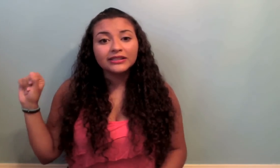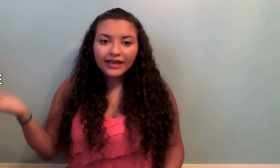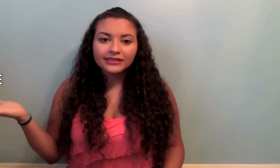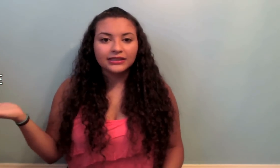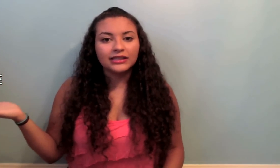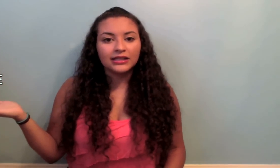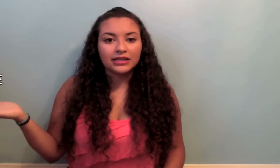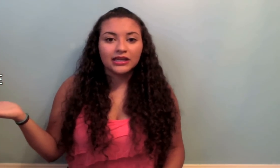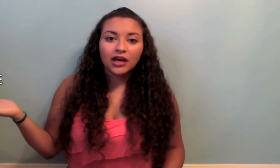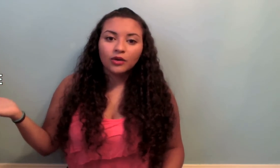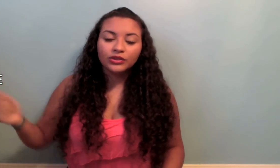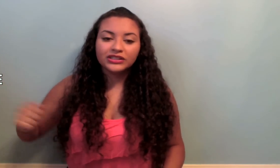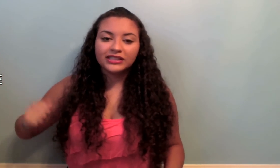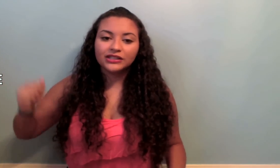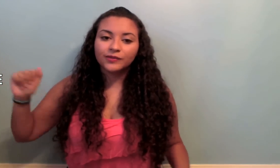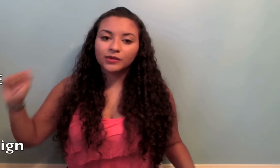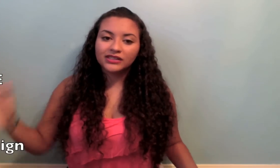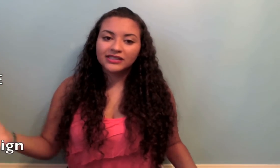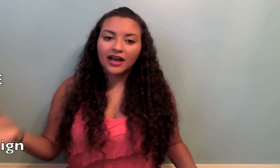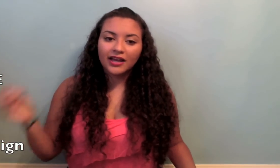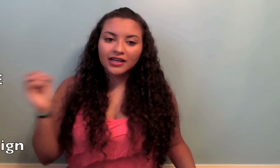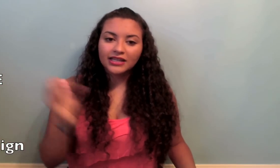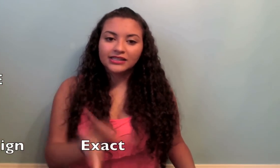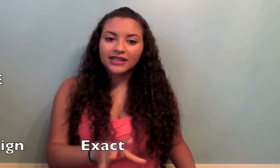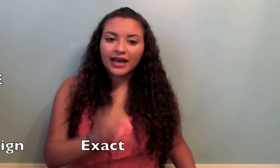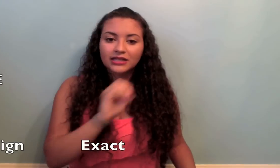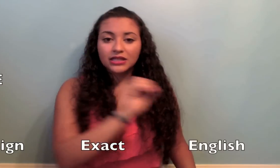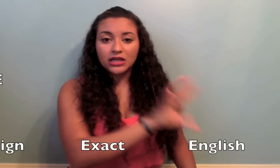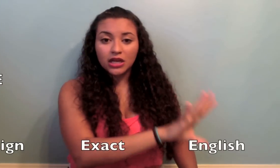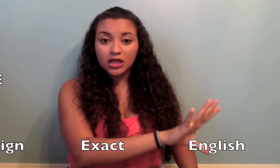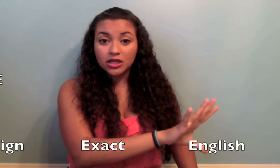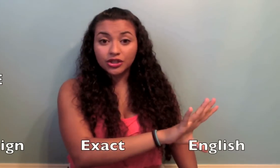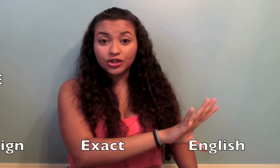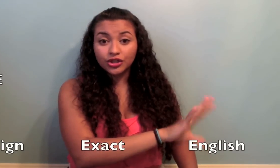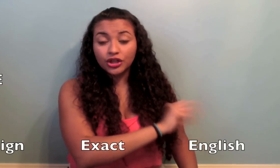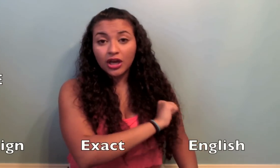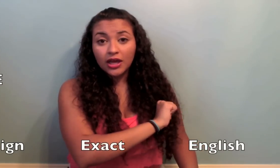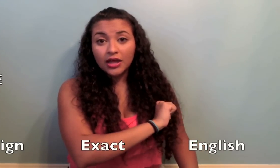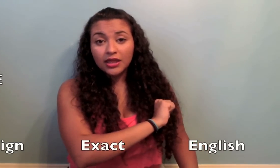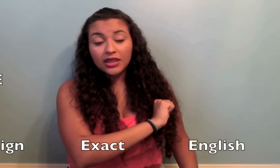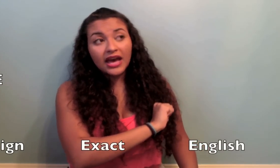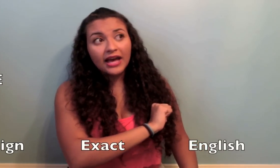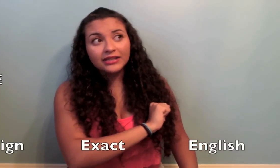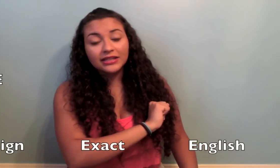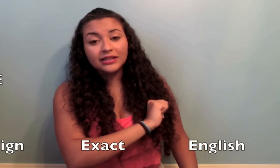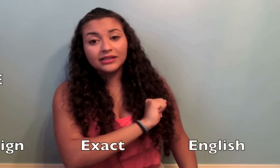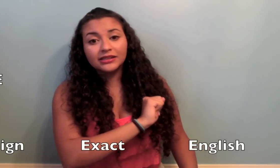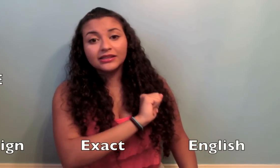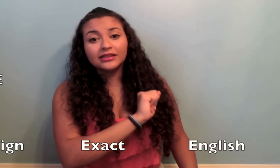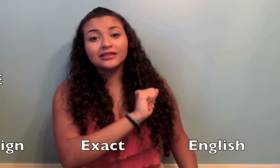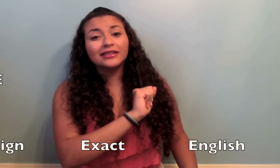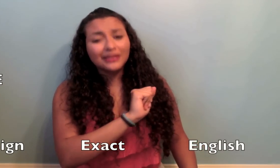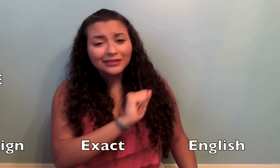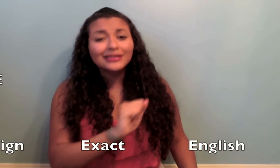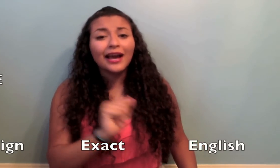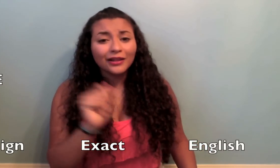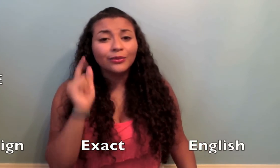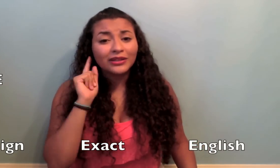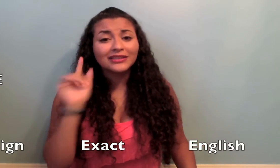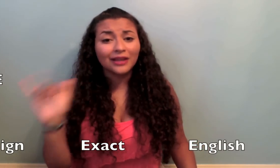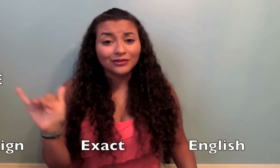The third form of sign language is SEE which stands for sign exact English. That is exactly what it sounds like